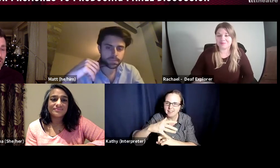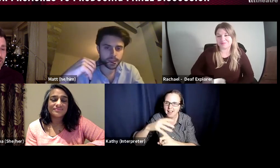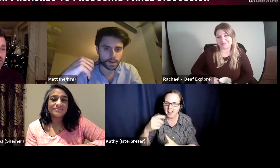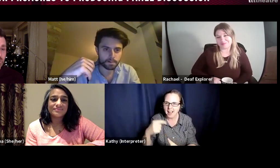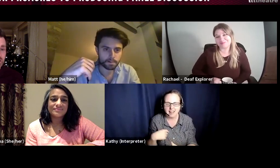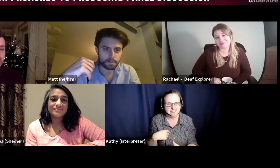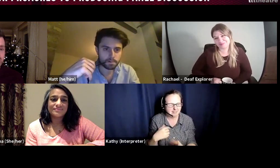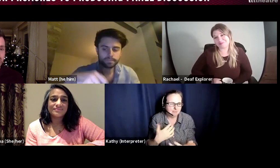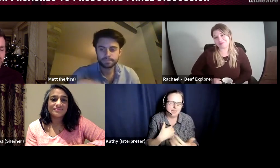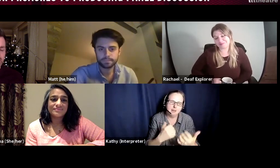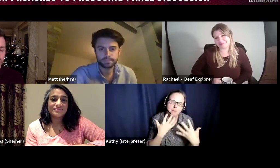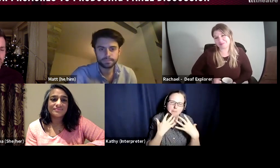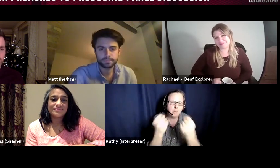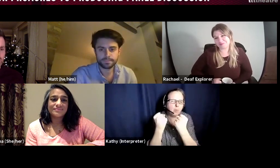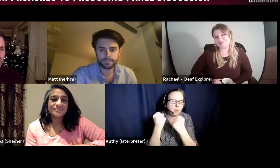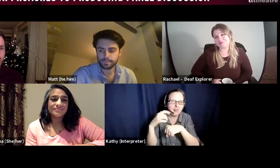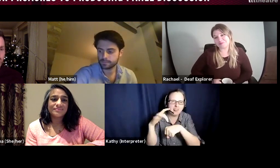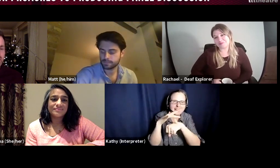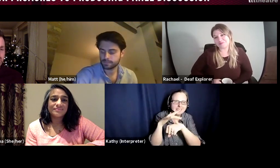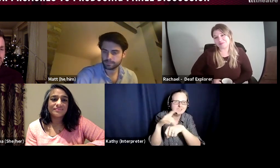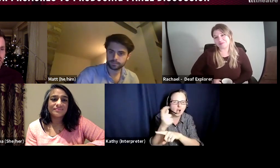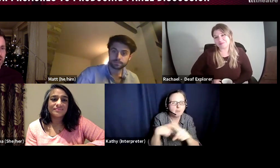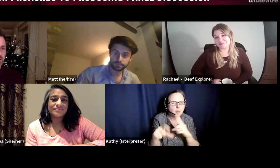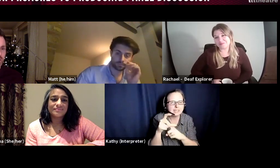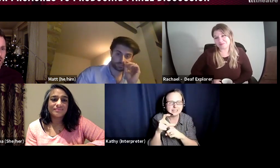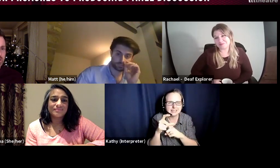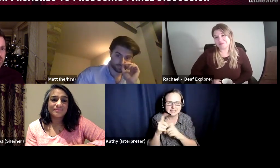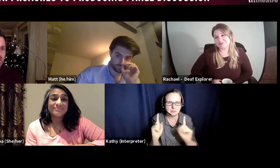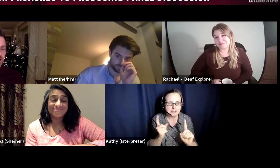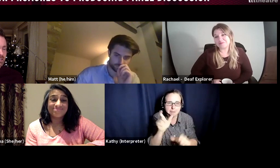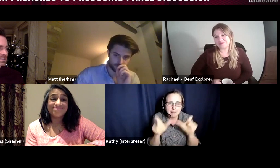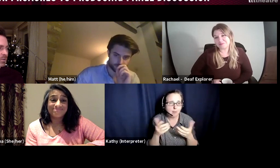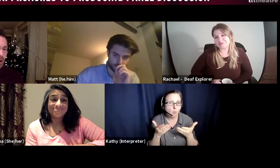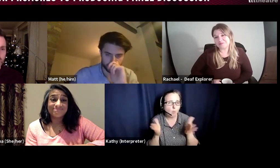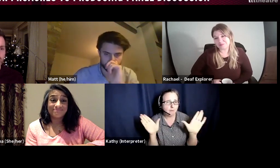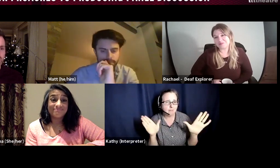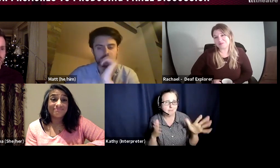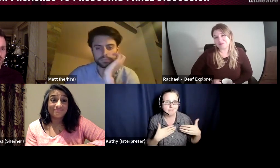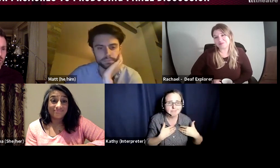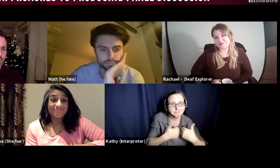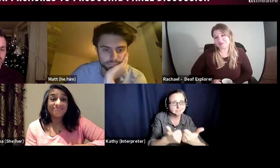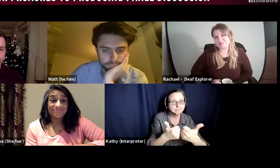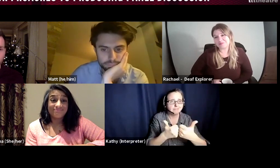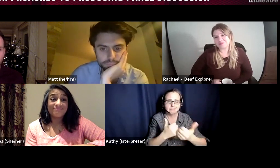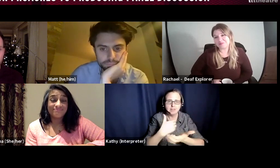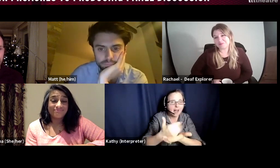Theatre community is that people are so willing to share their advice, and so open to supporting